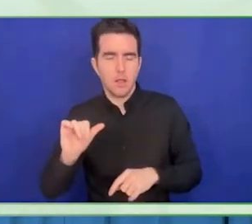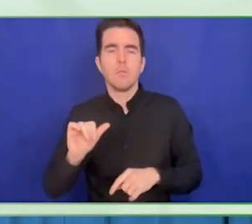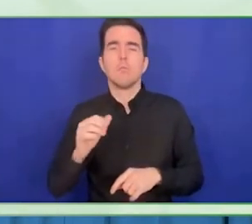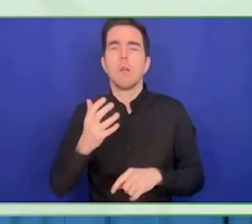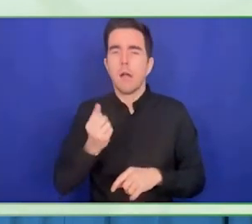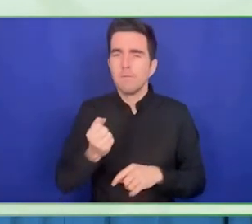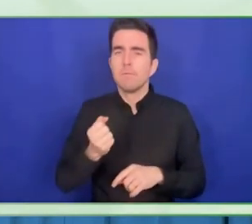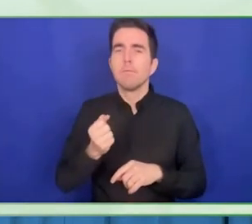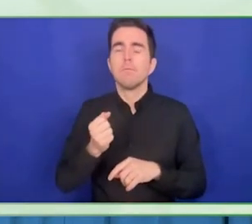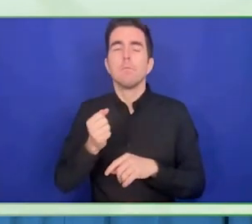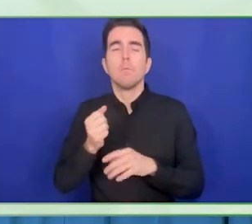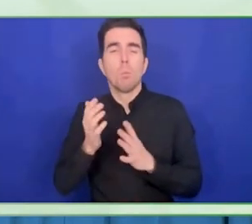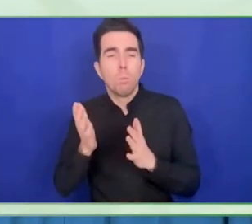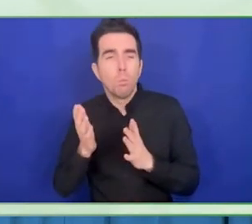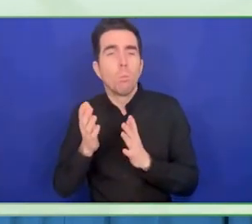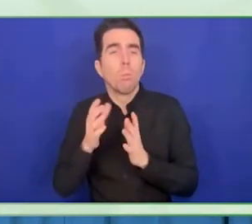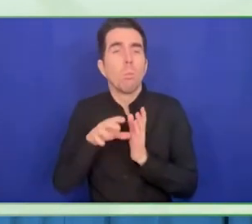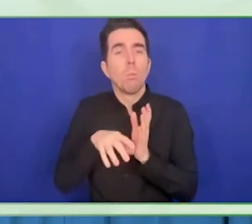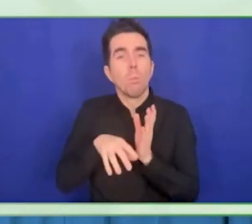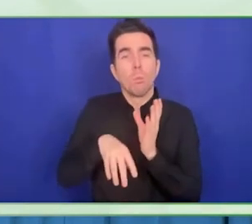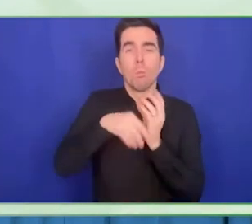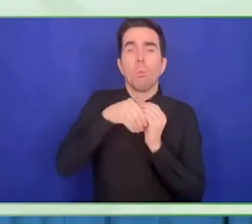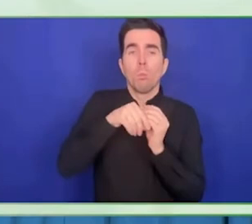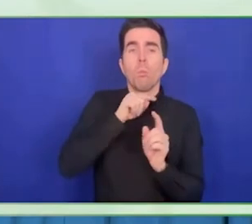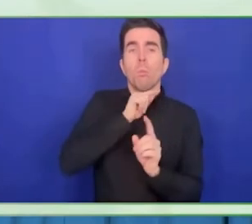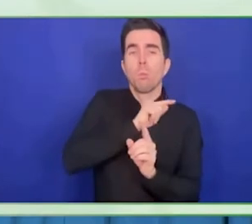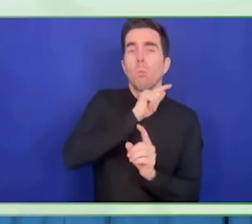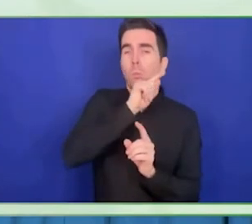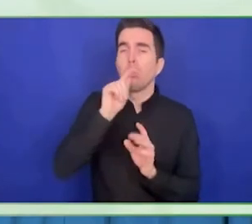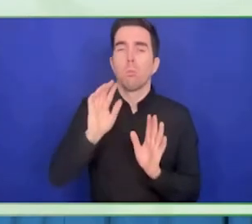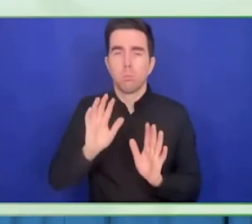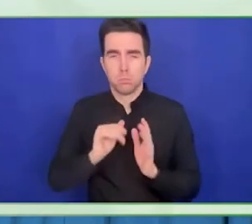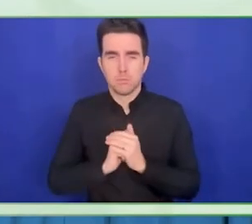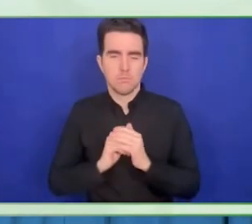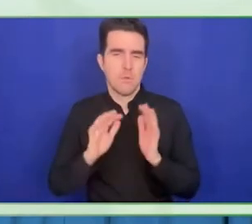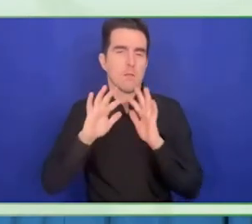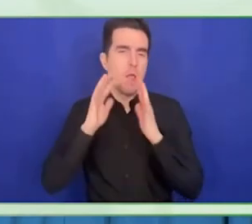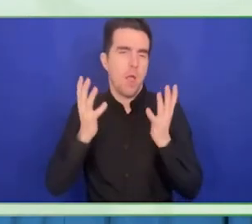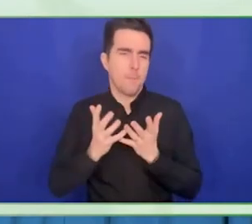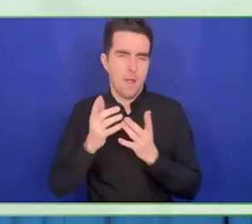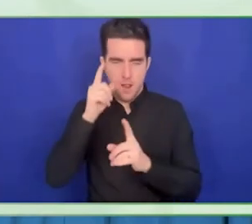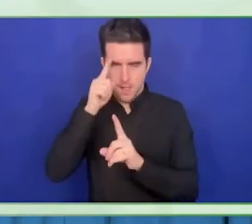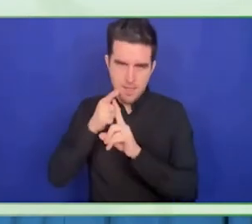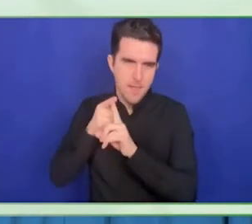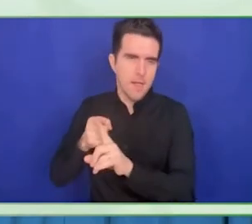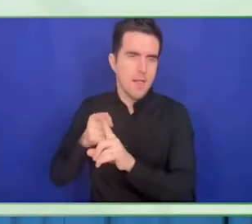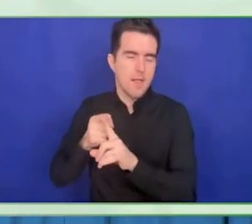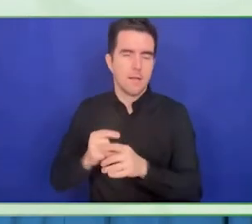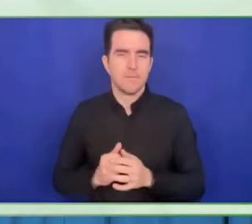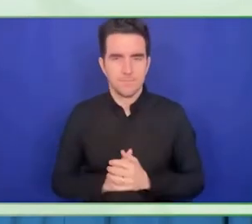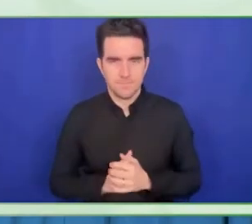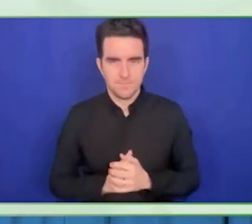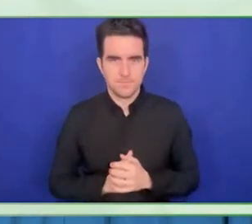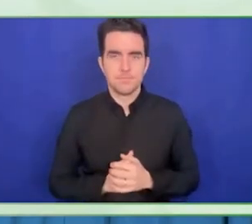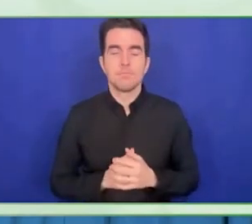supporting initiatives that has the potential to be leveraged or sustain, or even change the system itself.